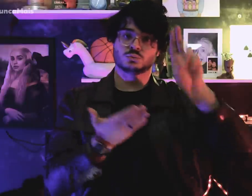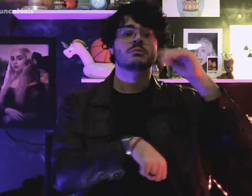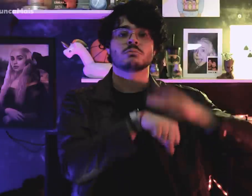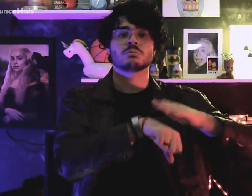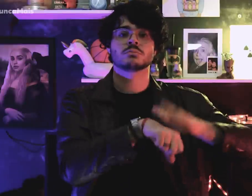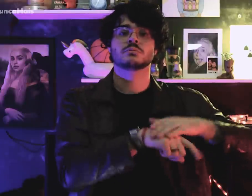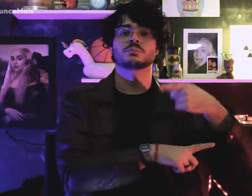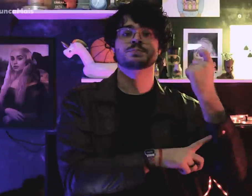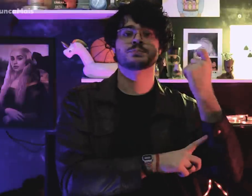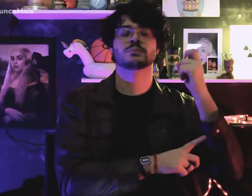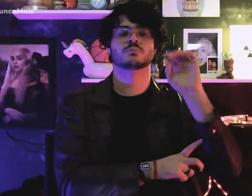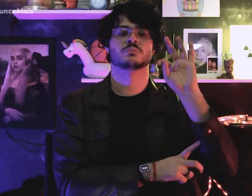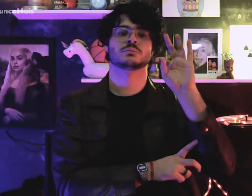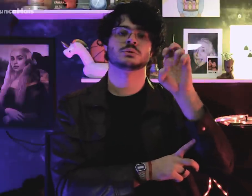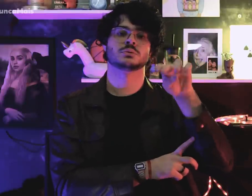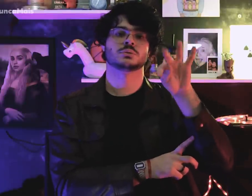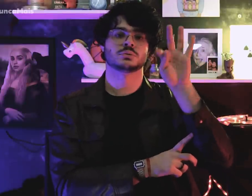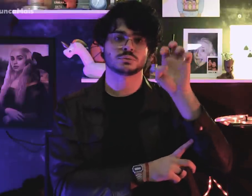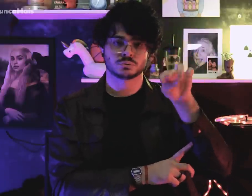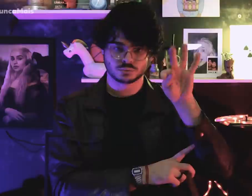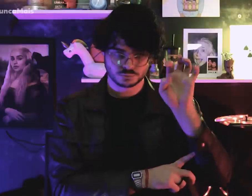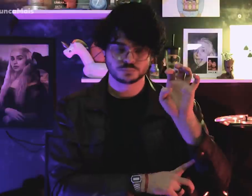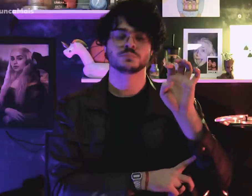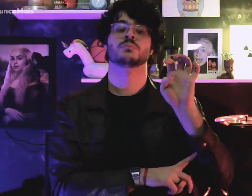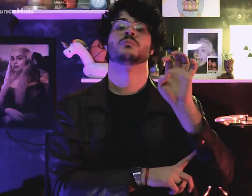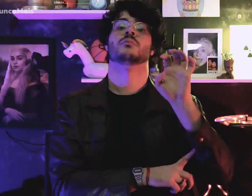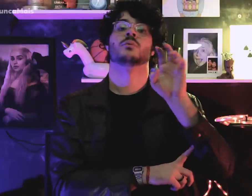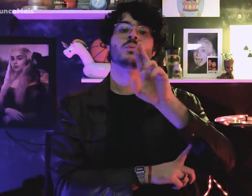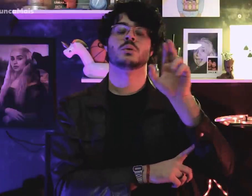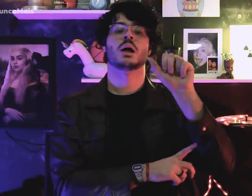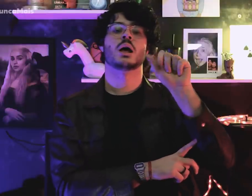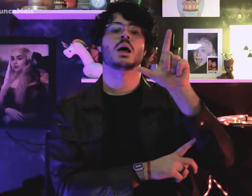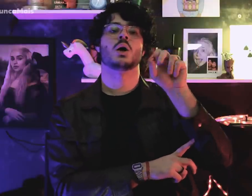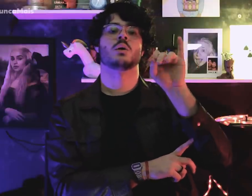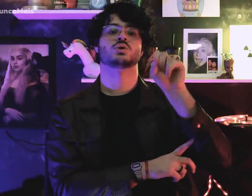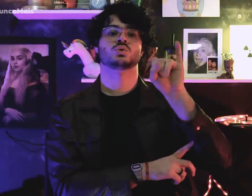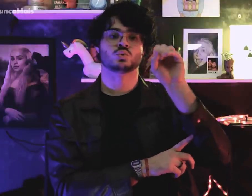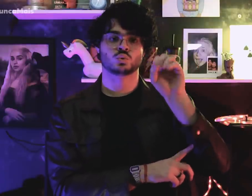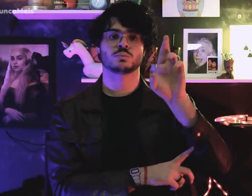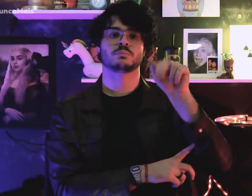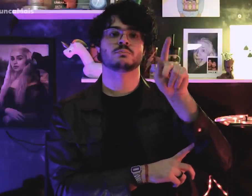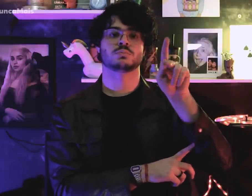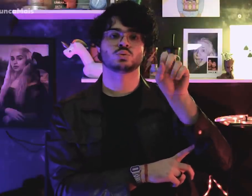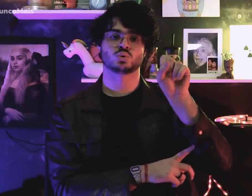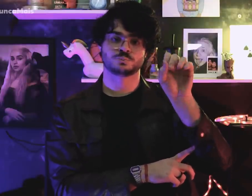Brutally murdered by military, Lieutenant Aloísio Raposo.